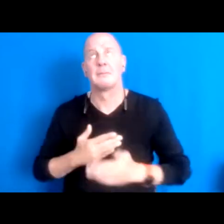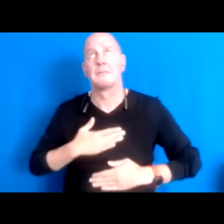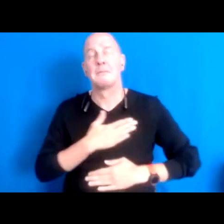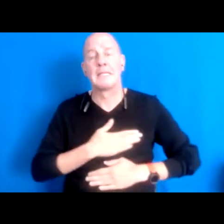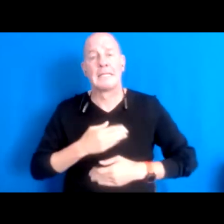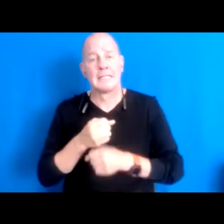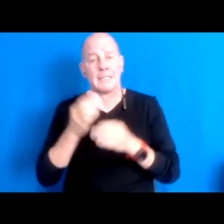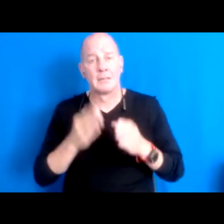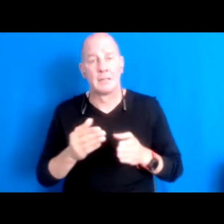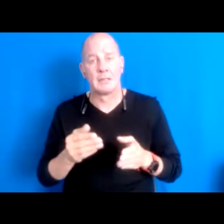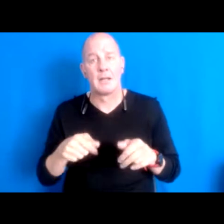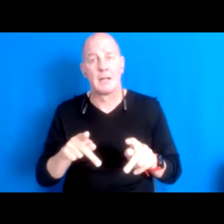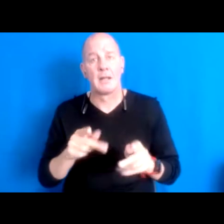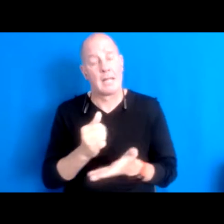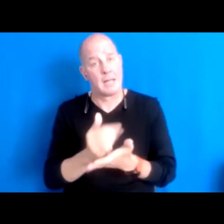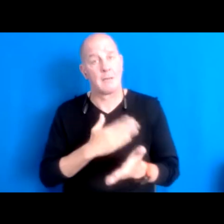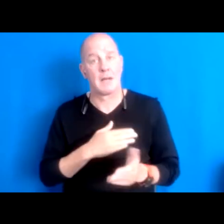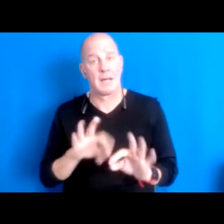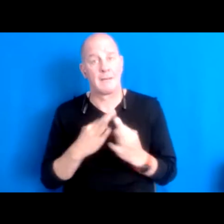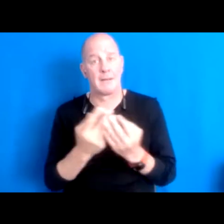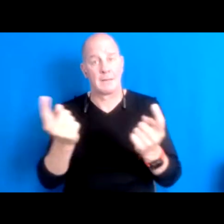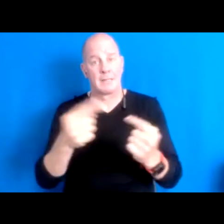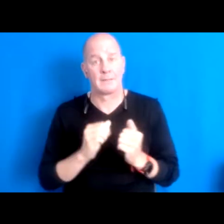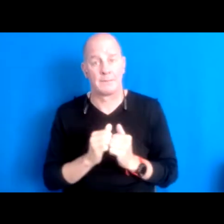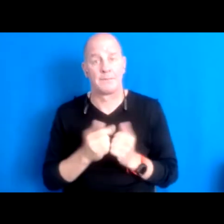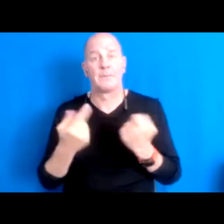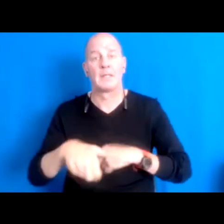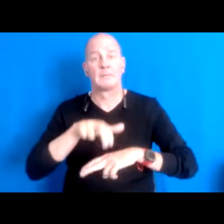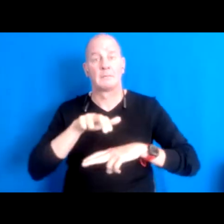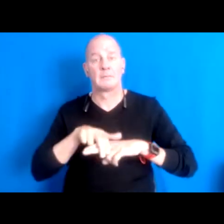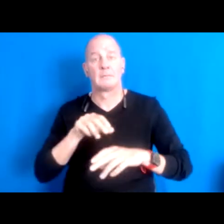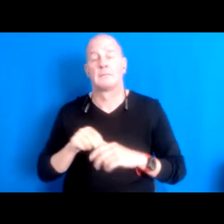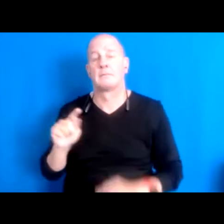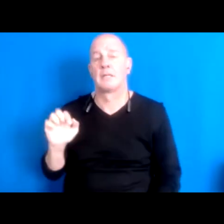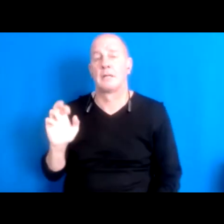16:11:58 And as I was praying, you know, sitting in my truck outside of the home depot.